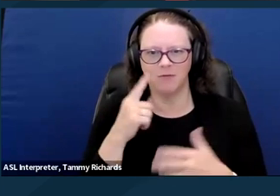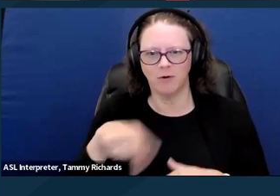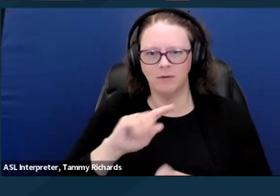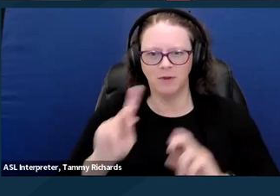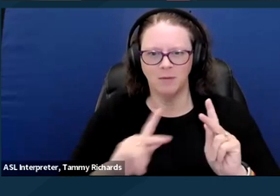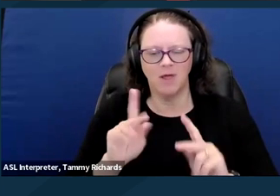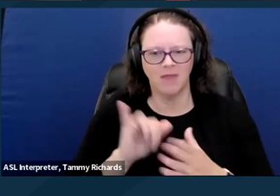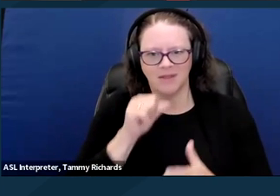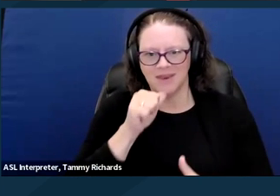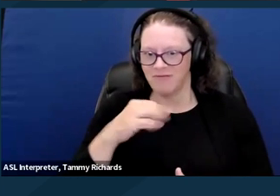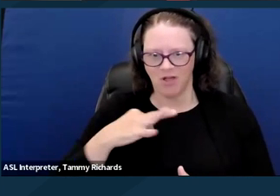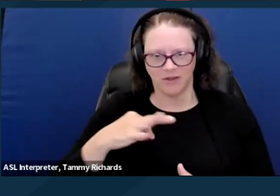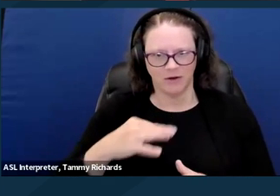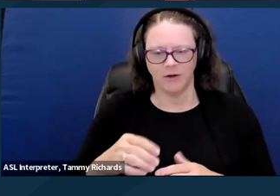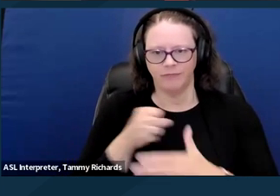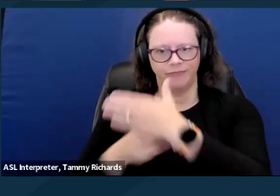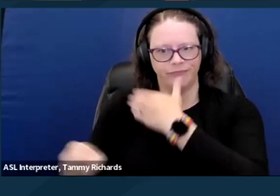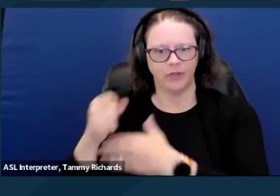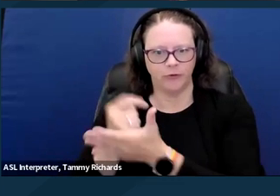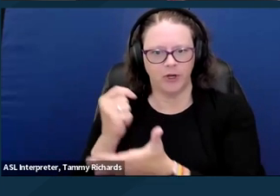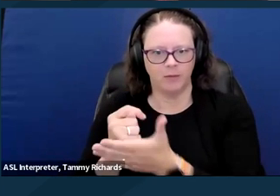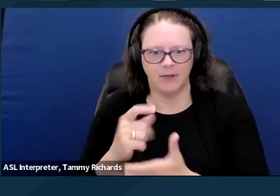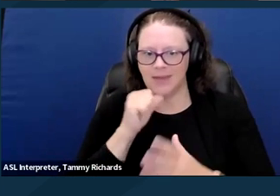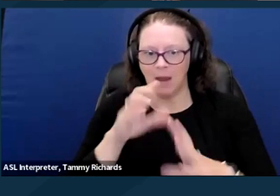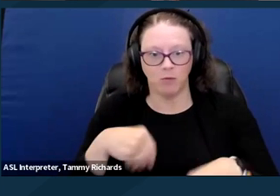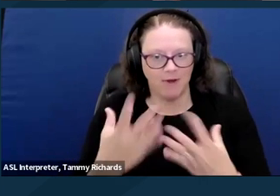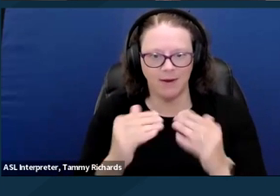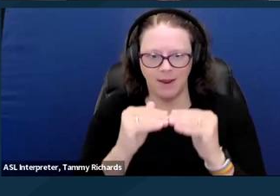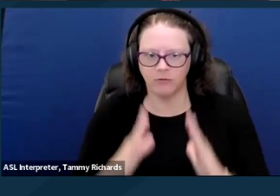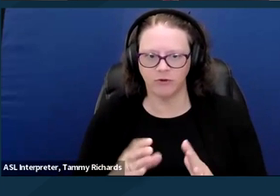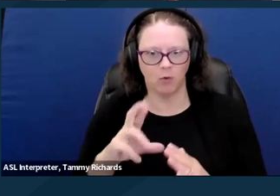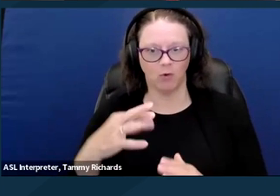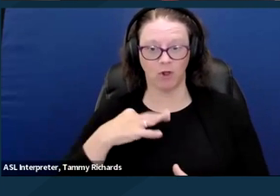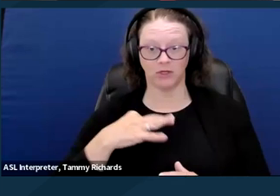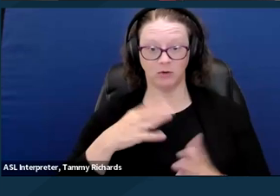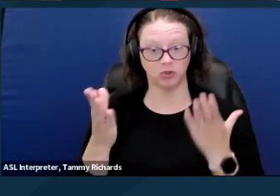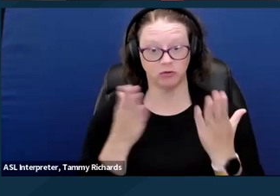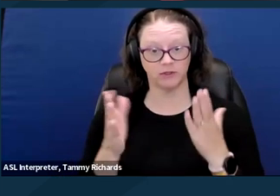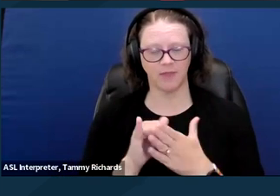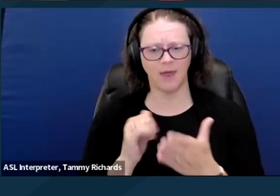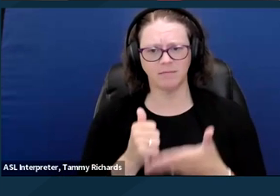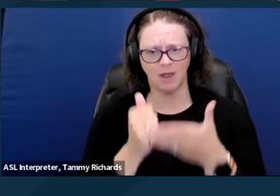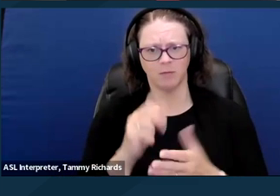Under CARE Courts, someone like a friend or a family member or a police officer